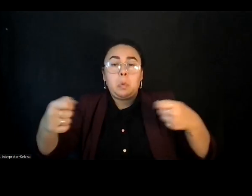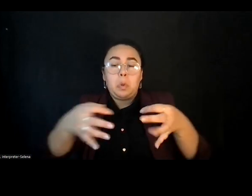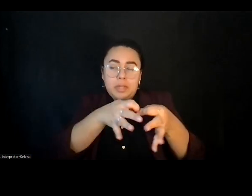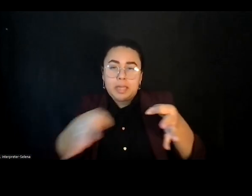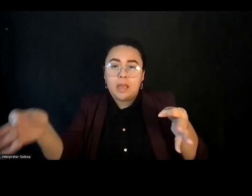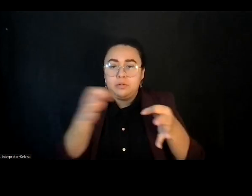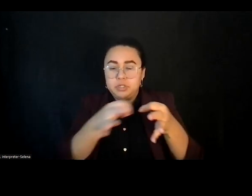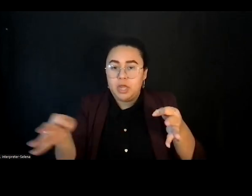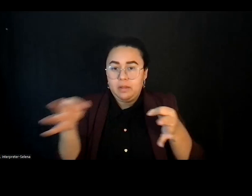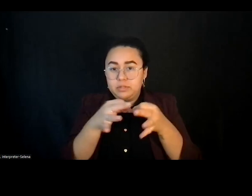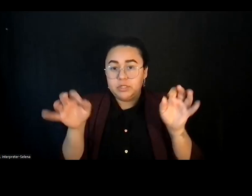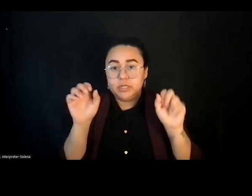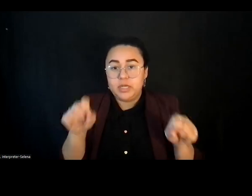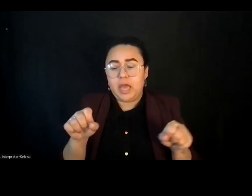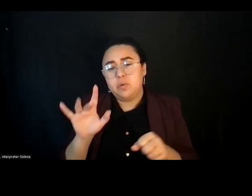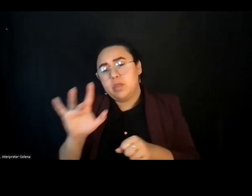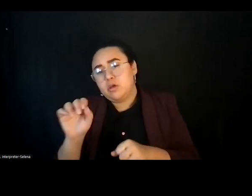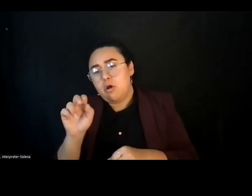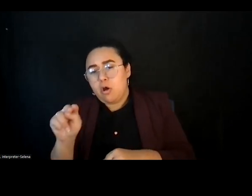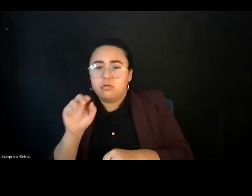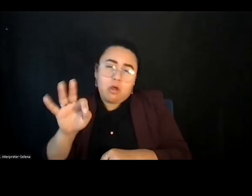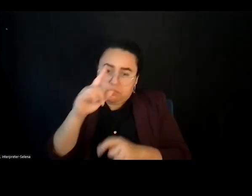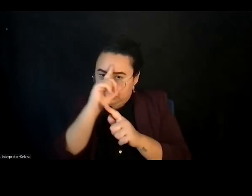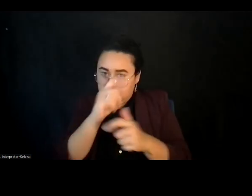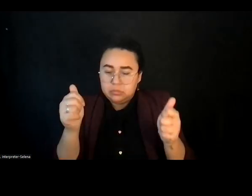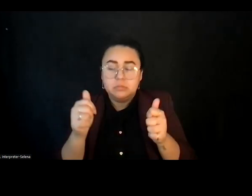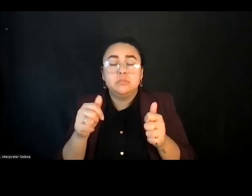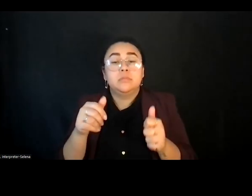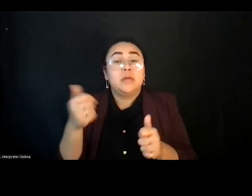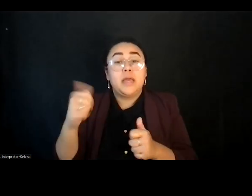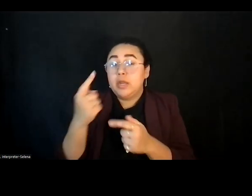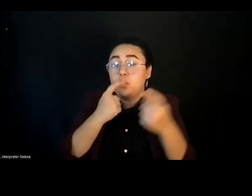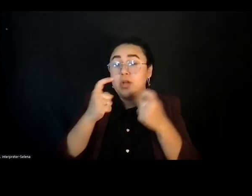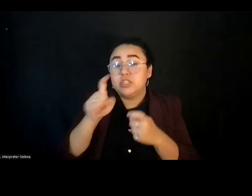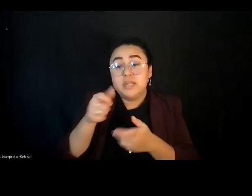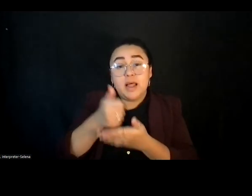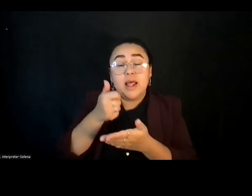And then if you have any questions or you need any help, just feel free to put it in the chat.